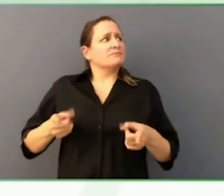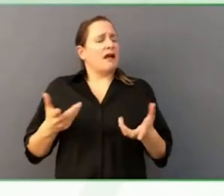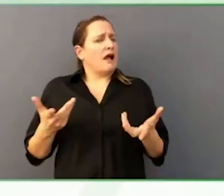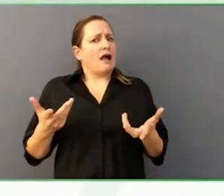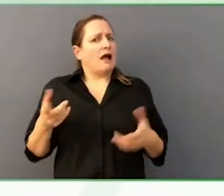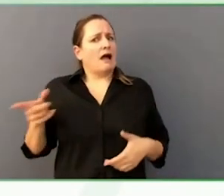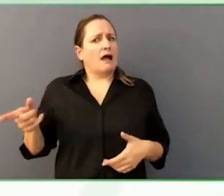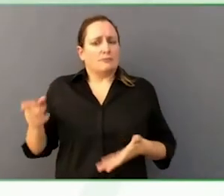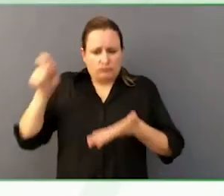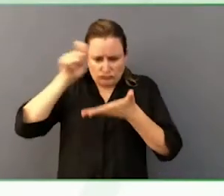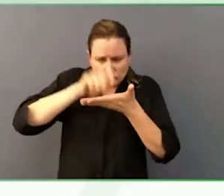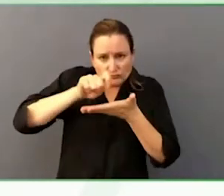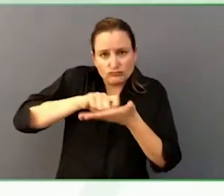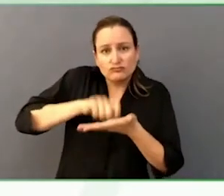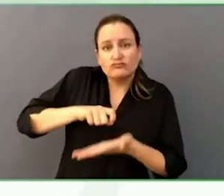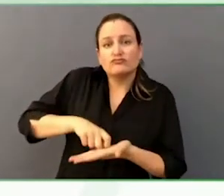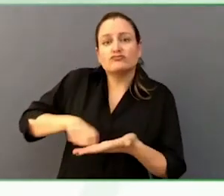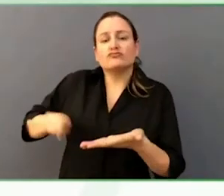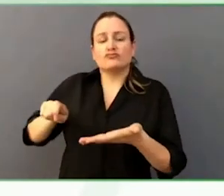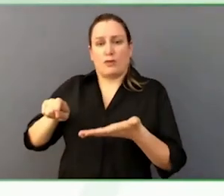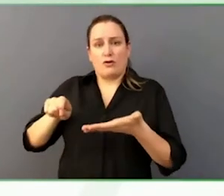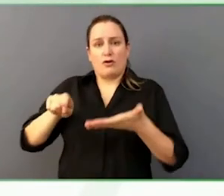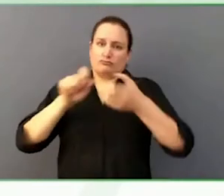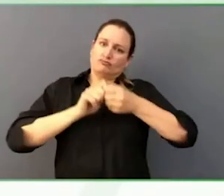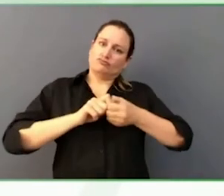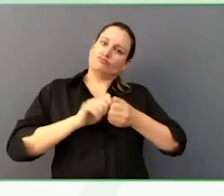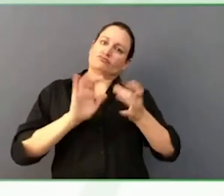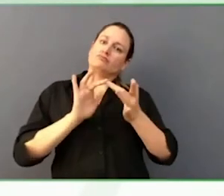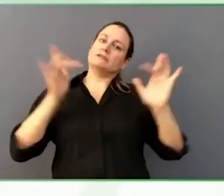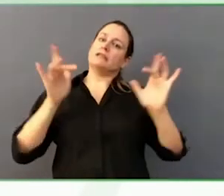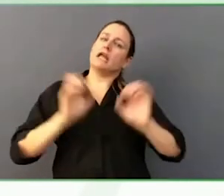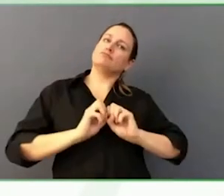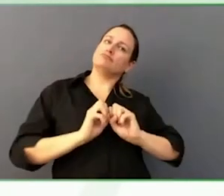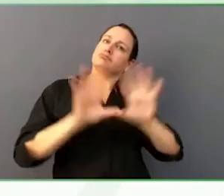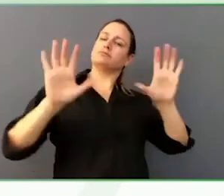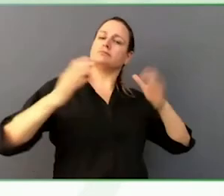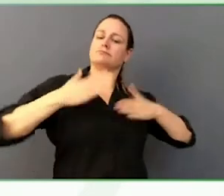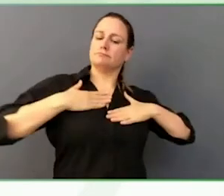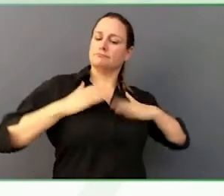For example, Nick has done a letter to the editor that has been